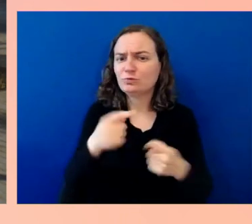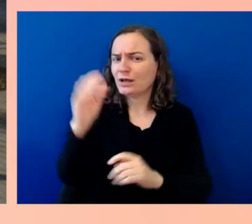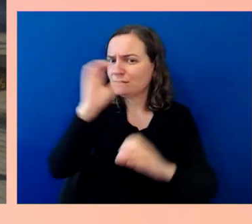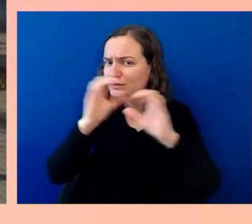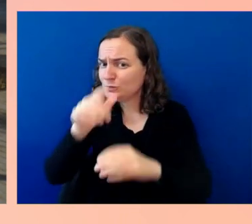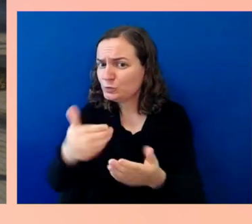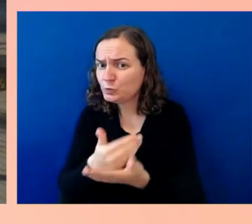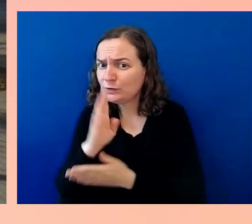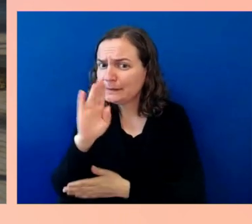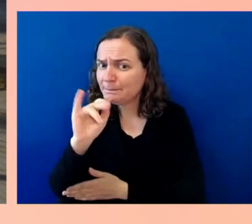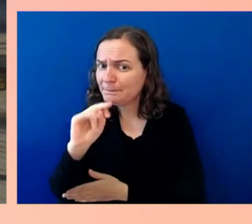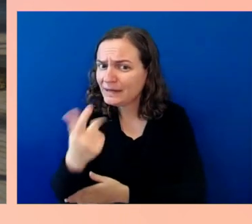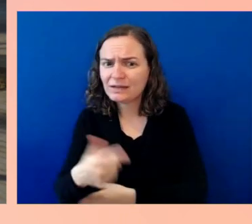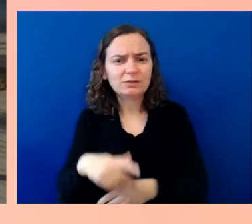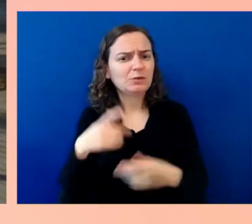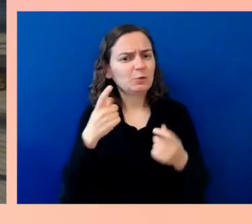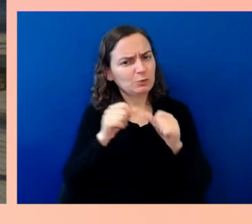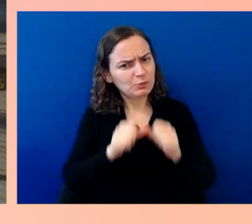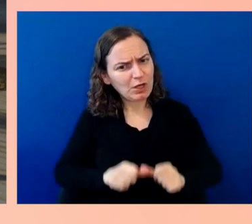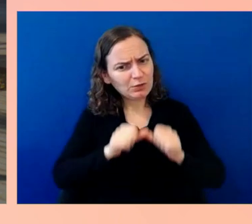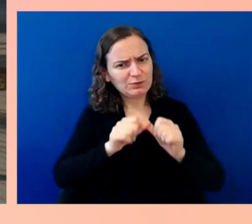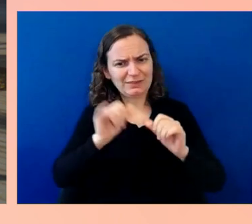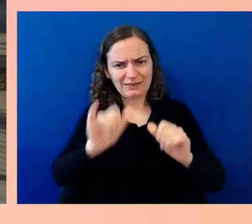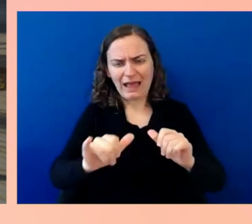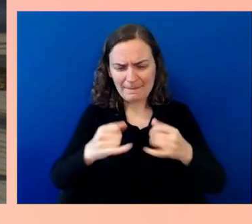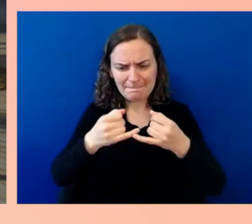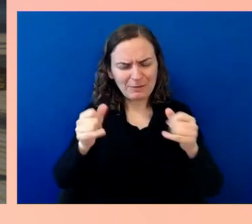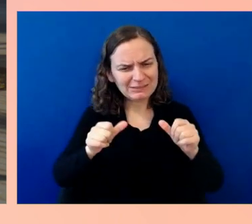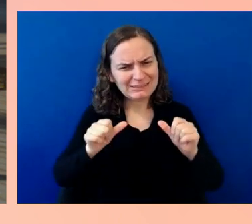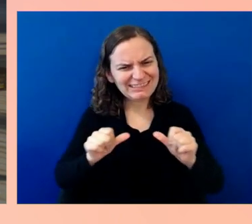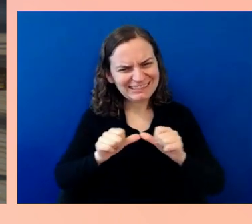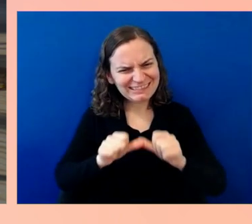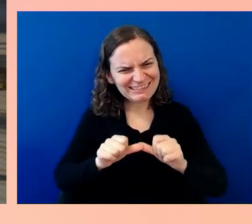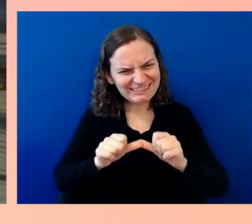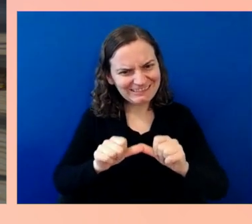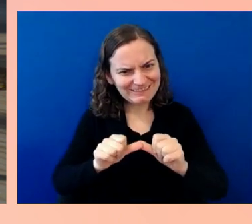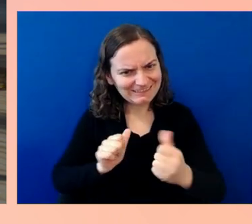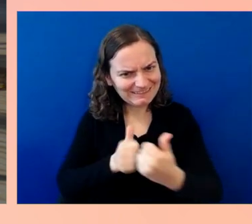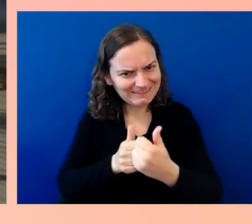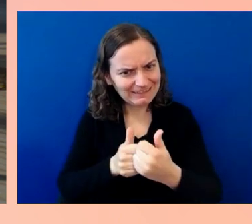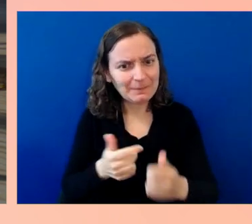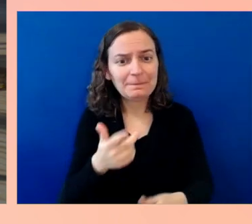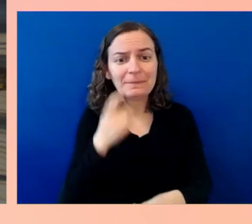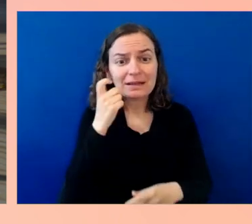these boundaries is because it matters, is because accessibility is